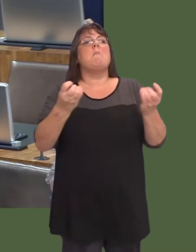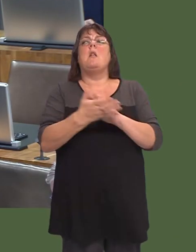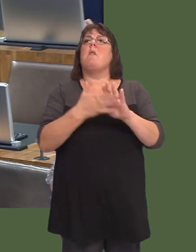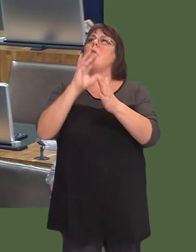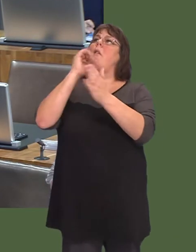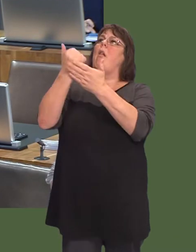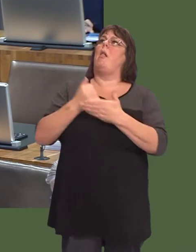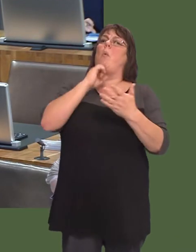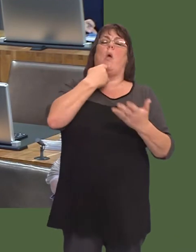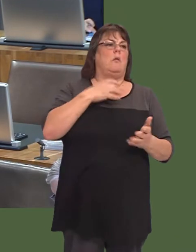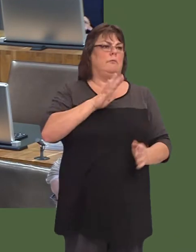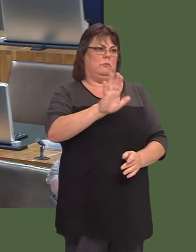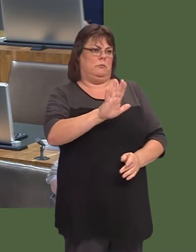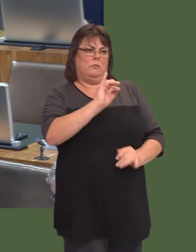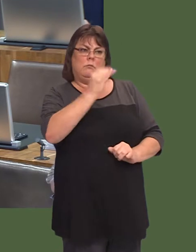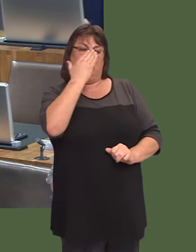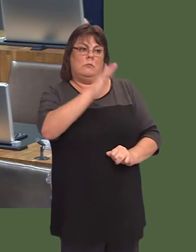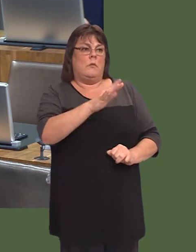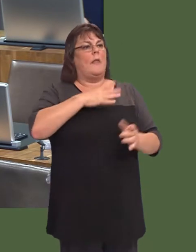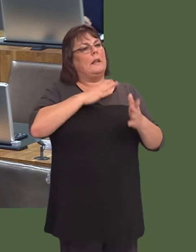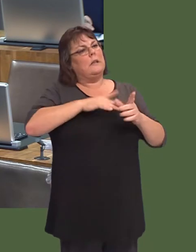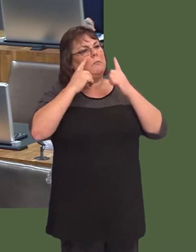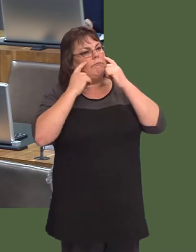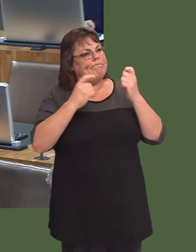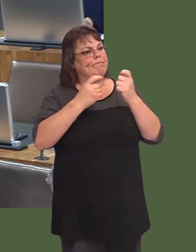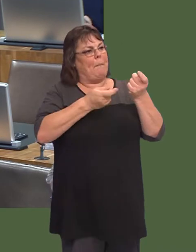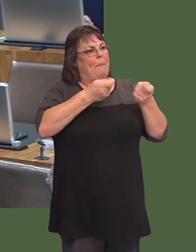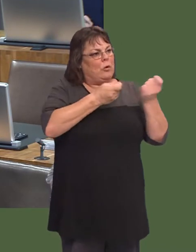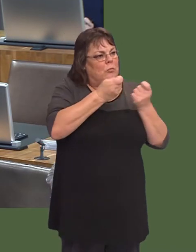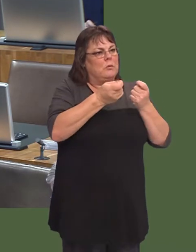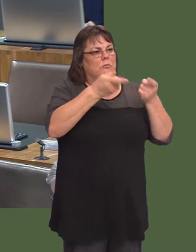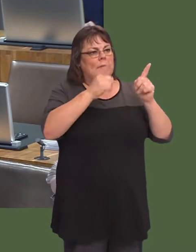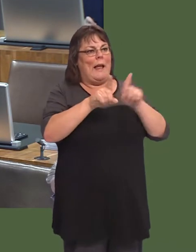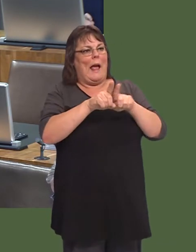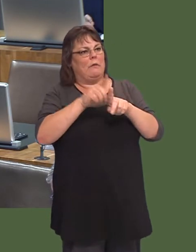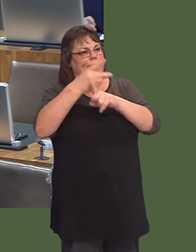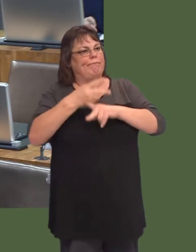That is an incentive for them not to be as rigorous in their financial management and their care for patients as they otherwise should be.